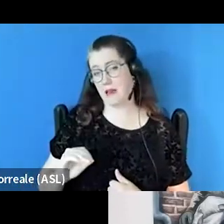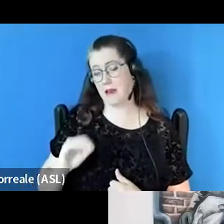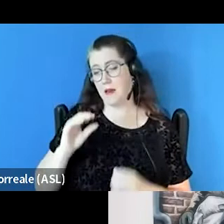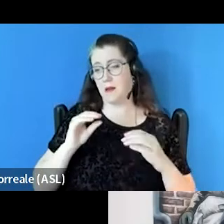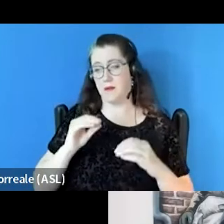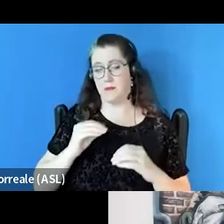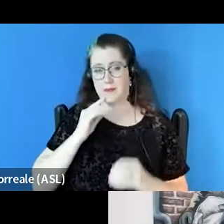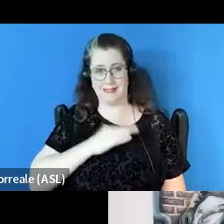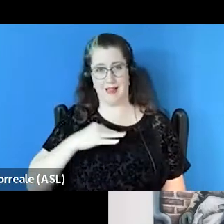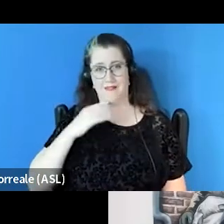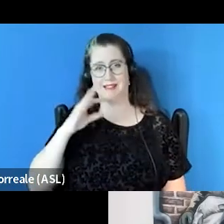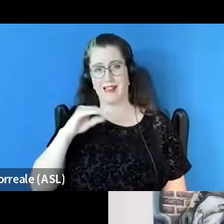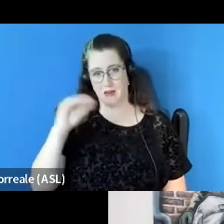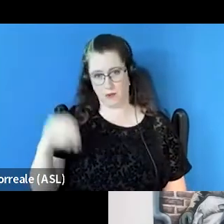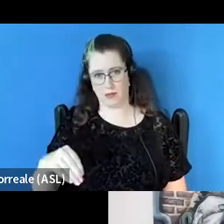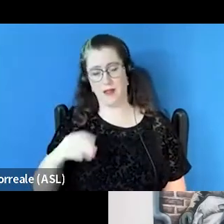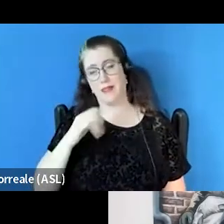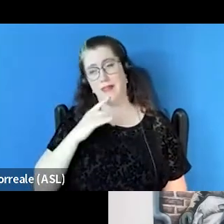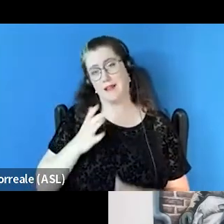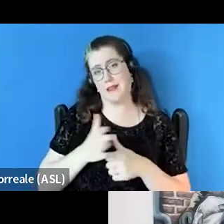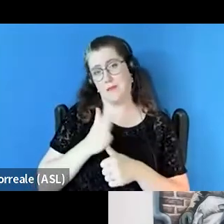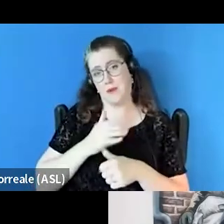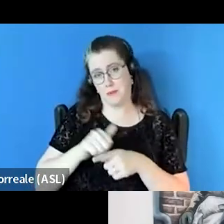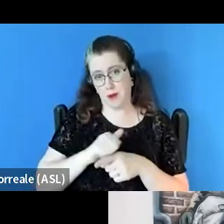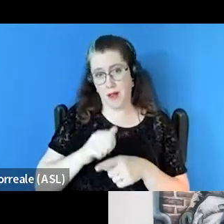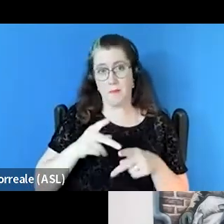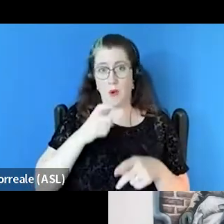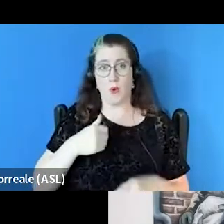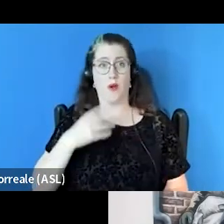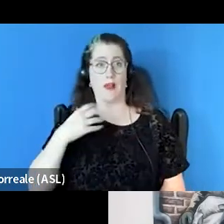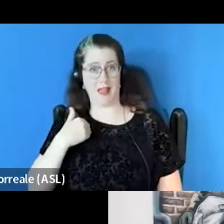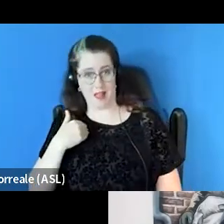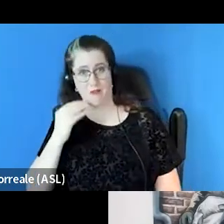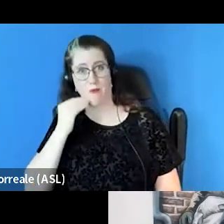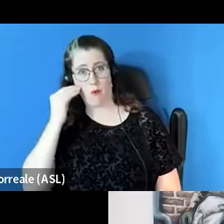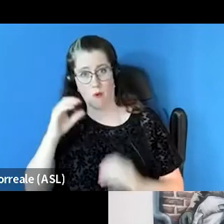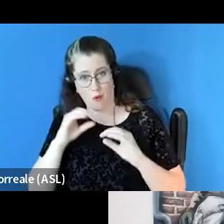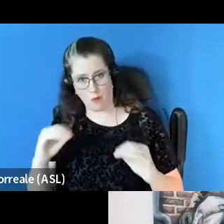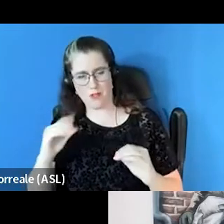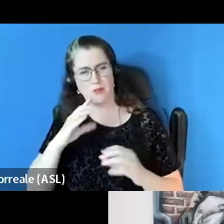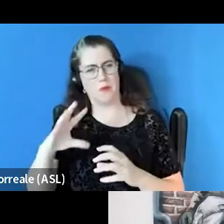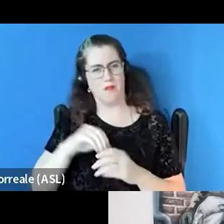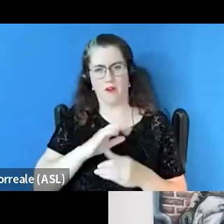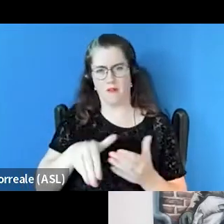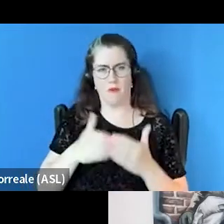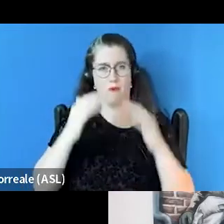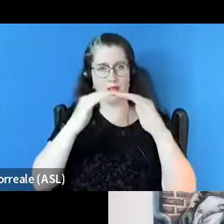as our first principle of practice that people experiencing homelessness should be involved in all levels. So thank you very much.